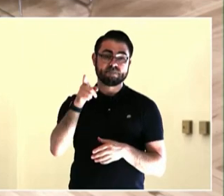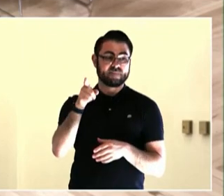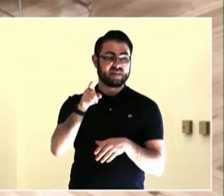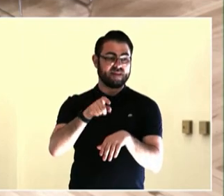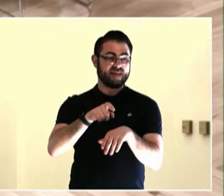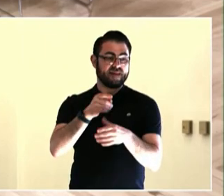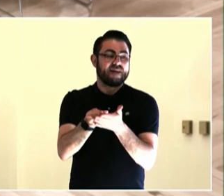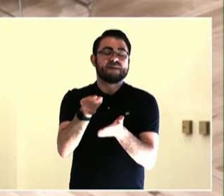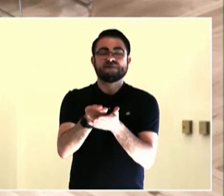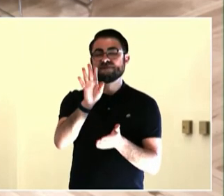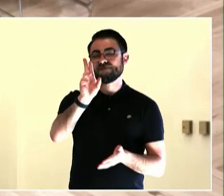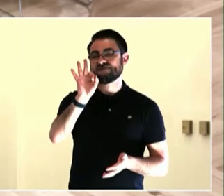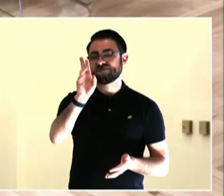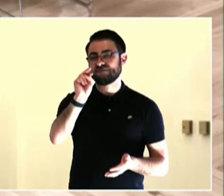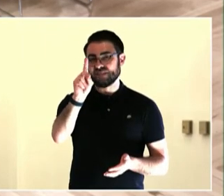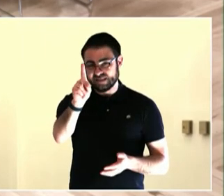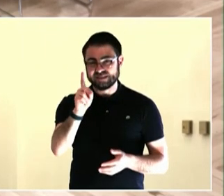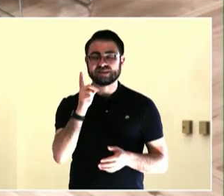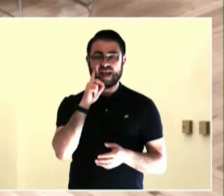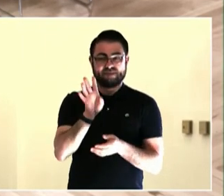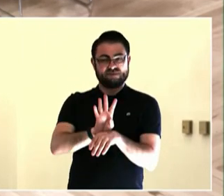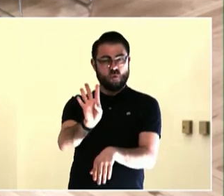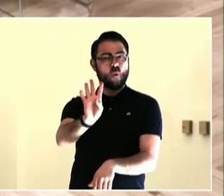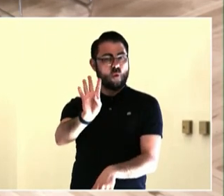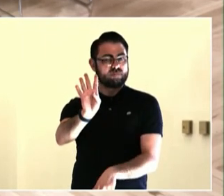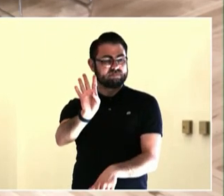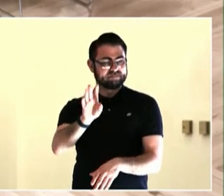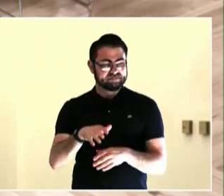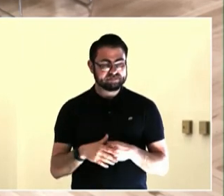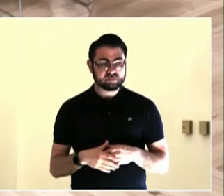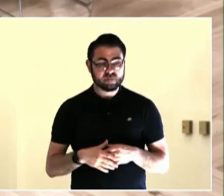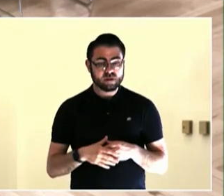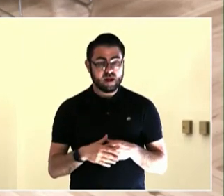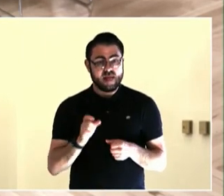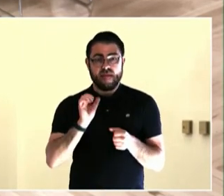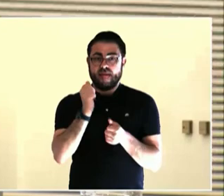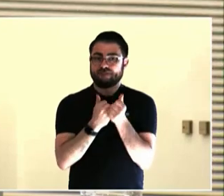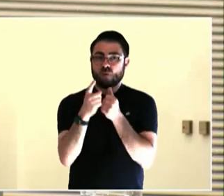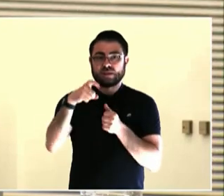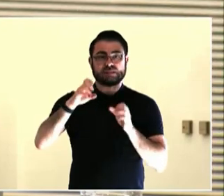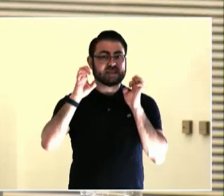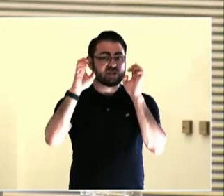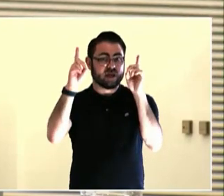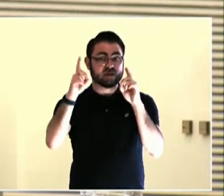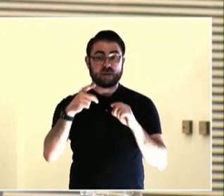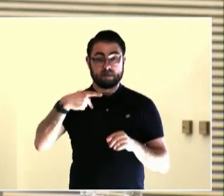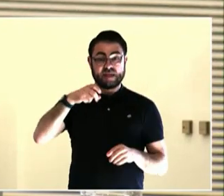the topic of language earlier. That's one of the things that I'm working heavily towards in